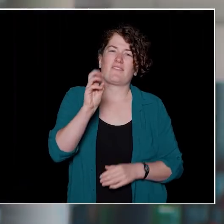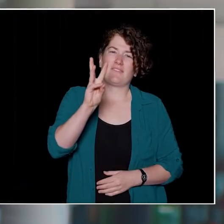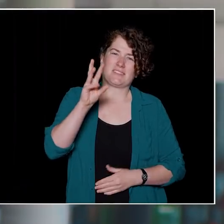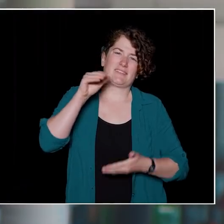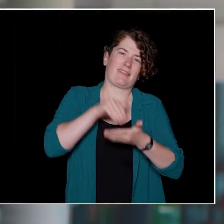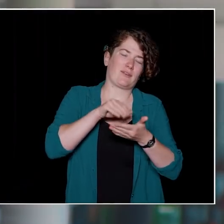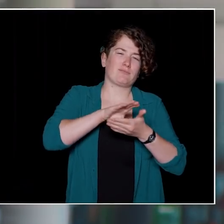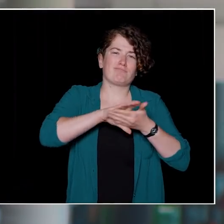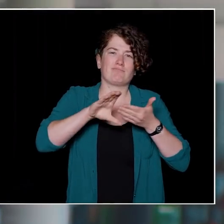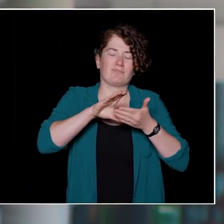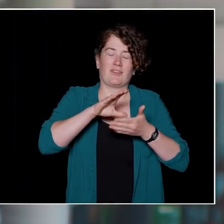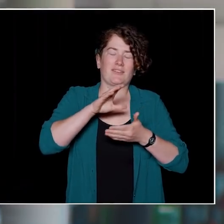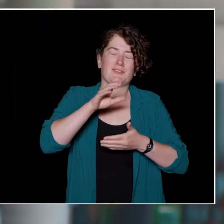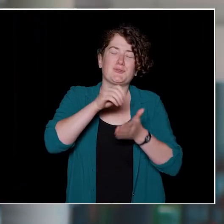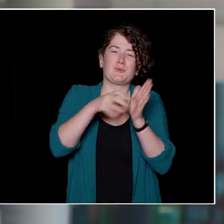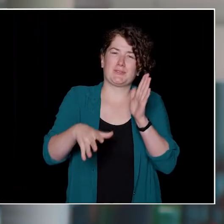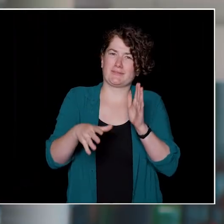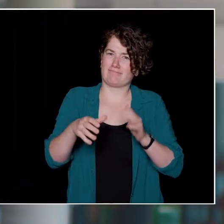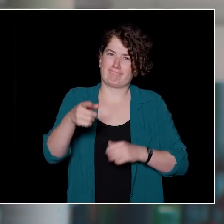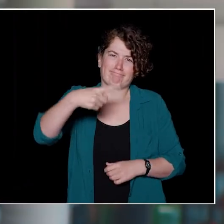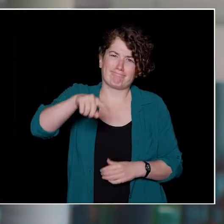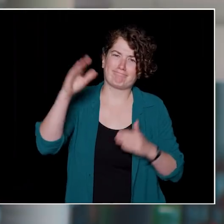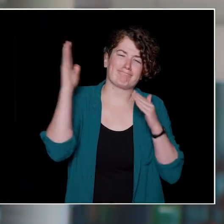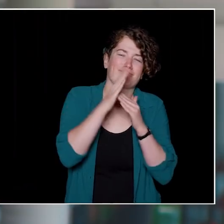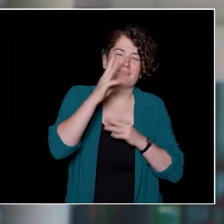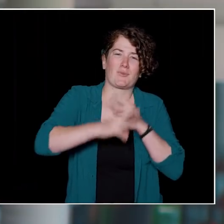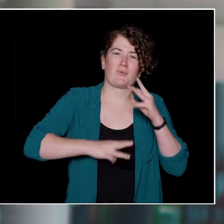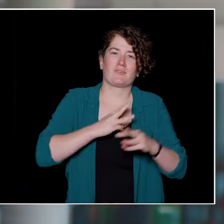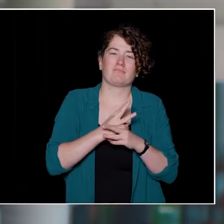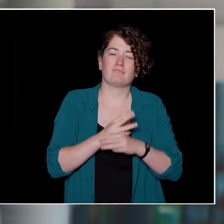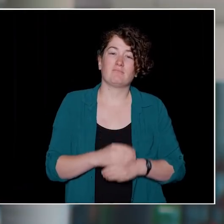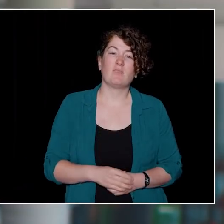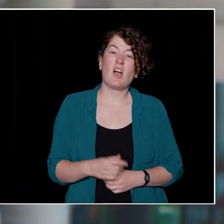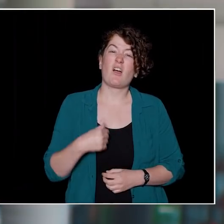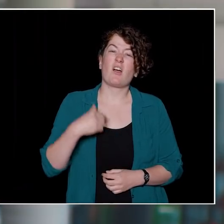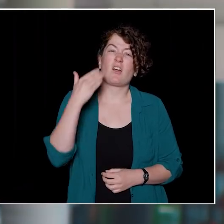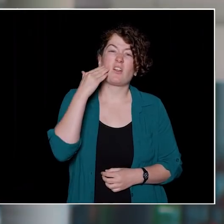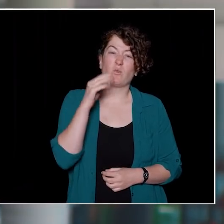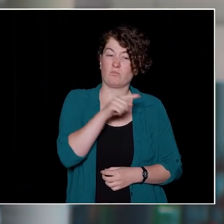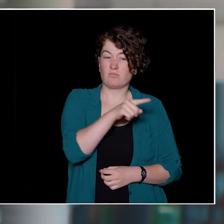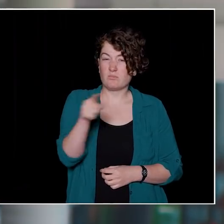While those were some of the challenges that I faced during my time, you will all inevitably face challenges of your own.